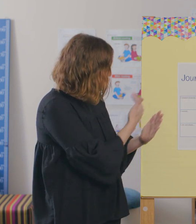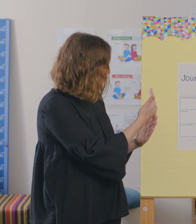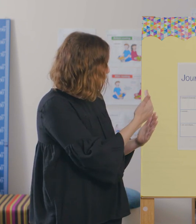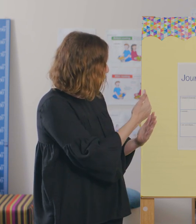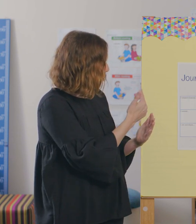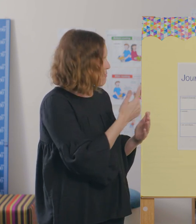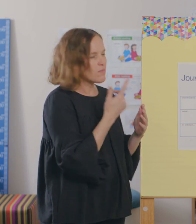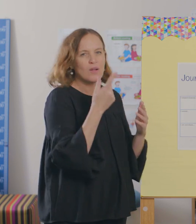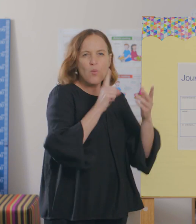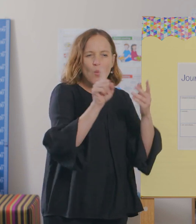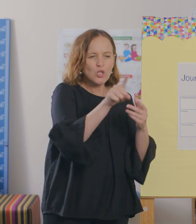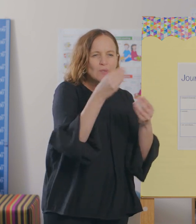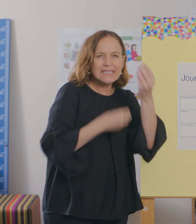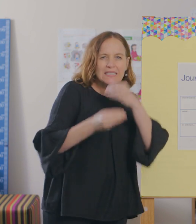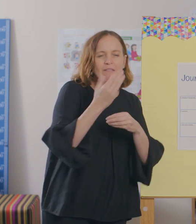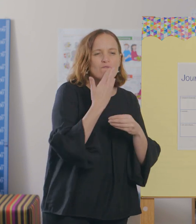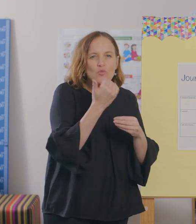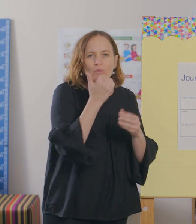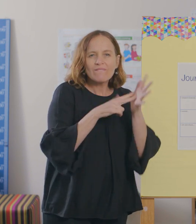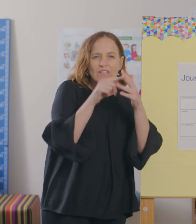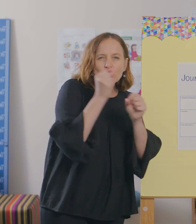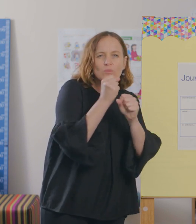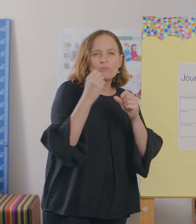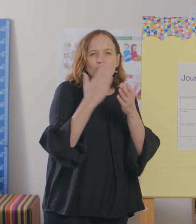all the things you have eaten, and the water you have had today.